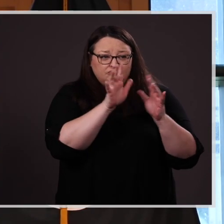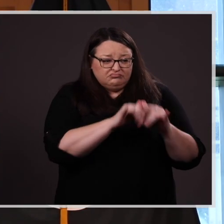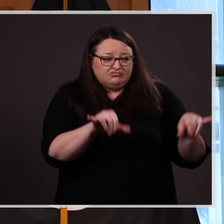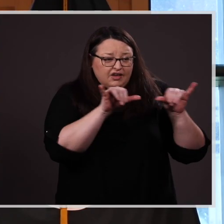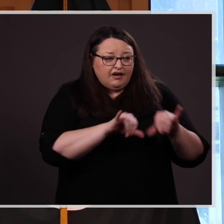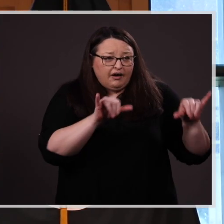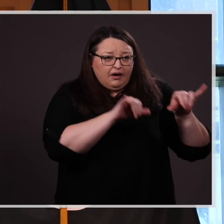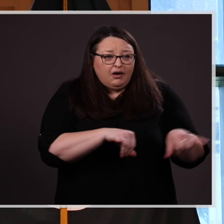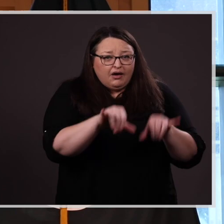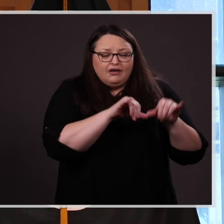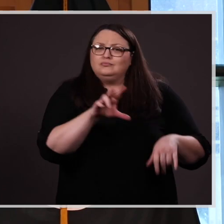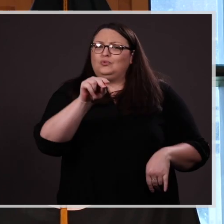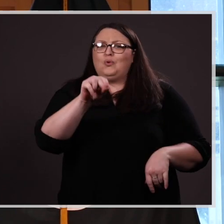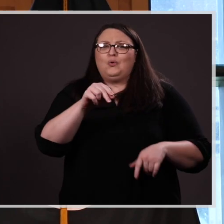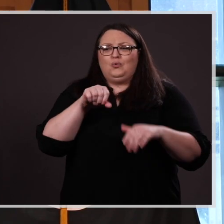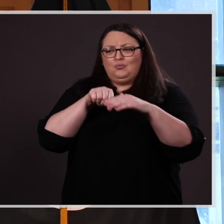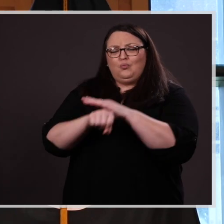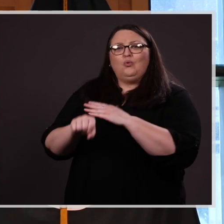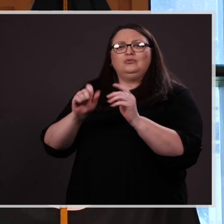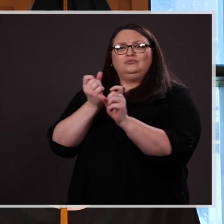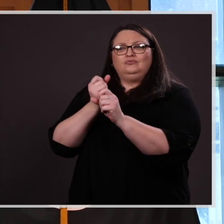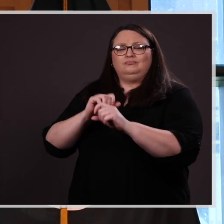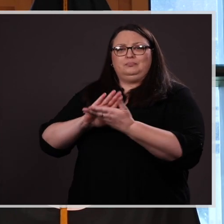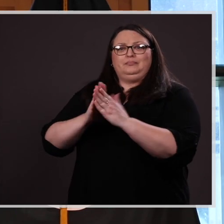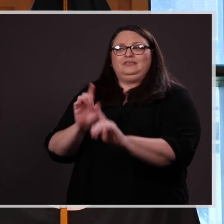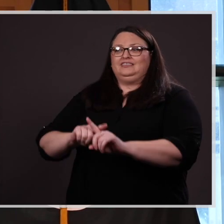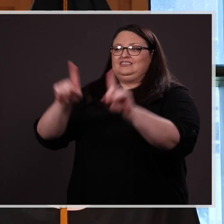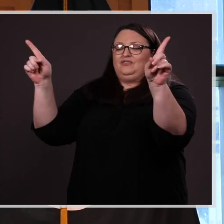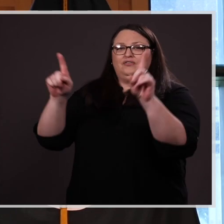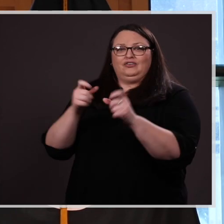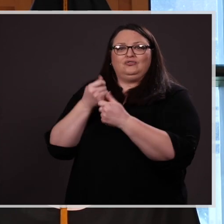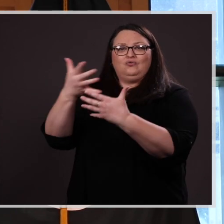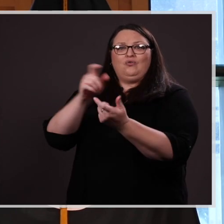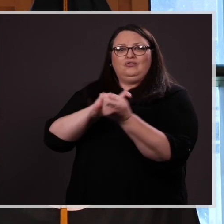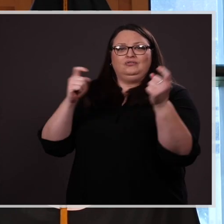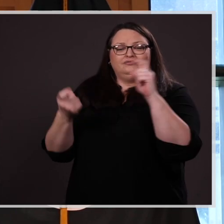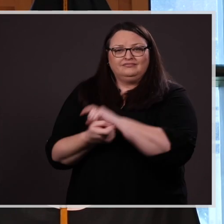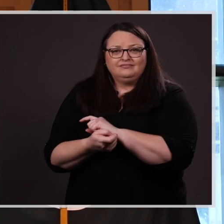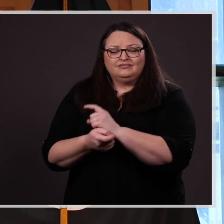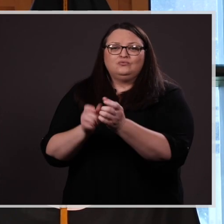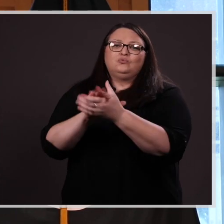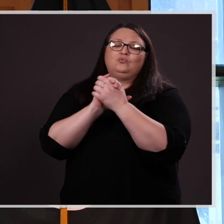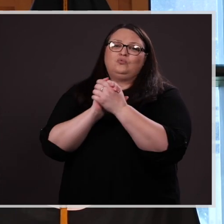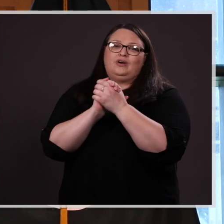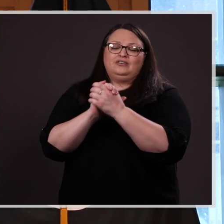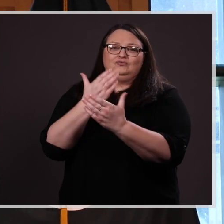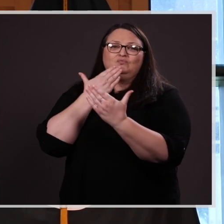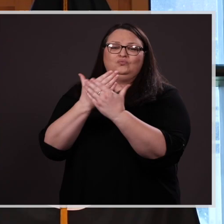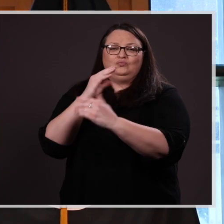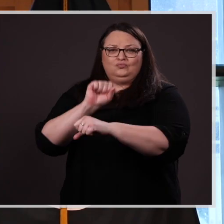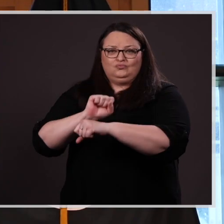You were born to stand out and to make a difference. Congratulations on a job well done and I know